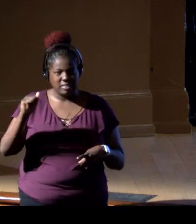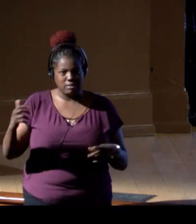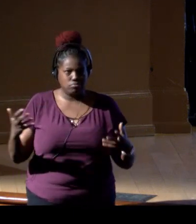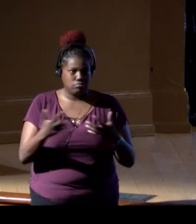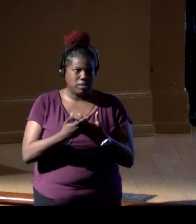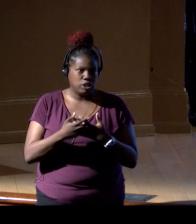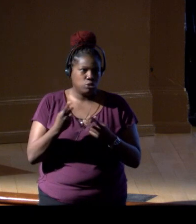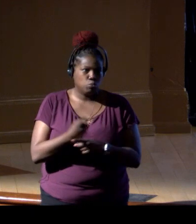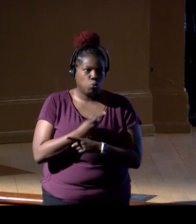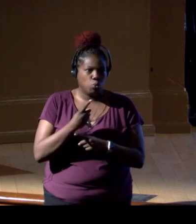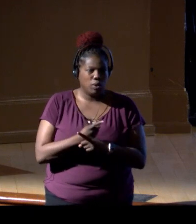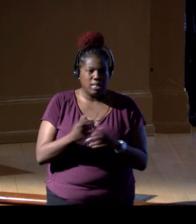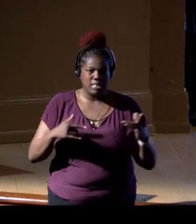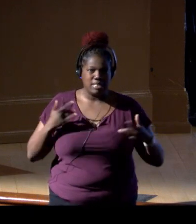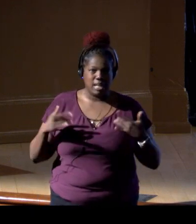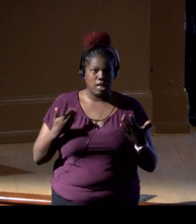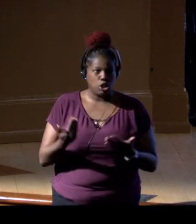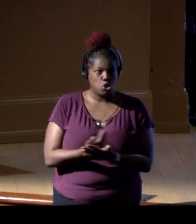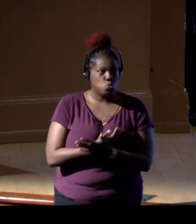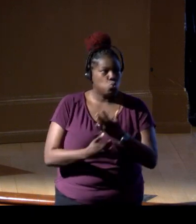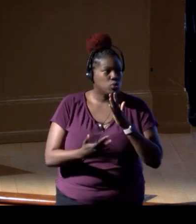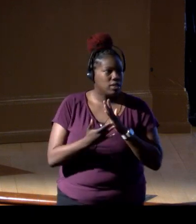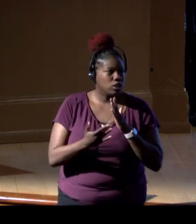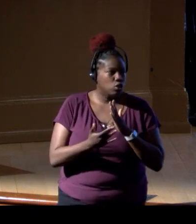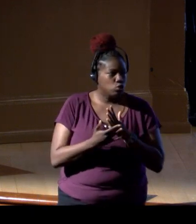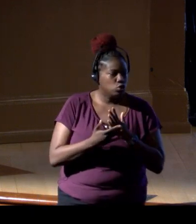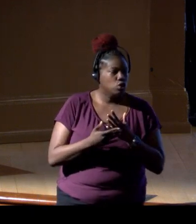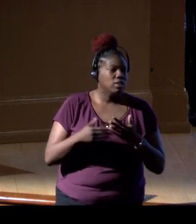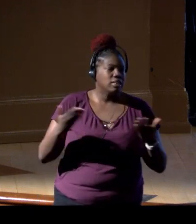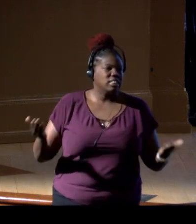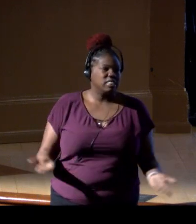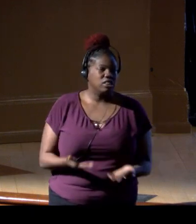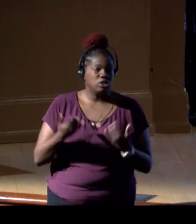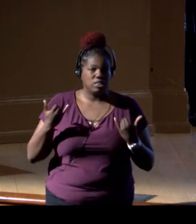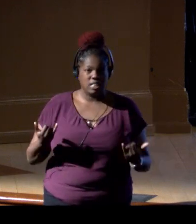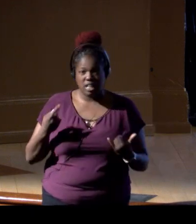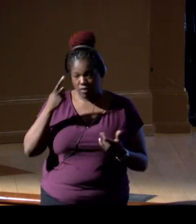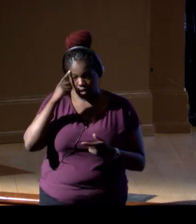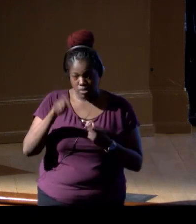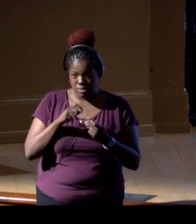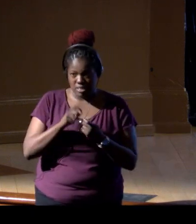as an exciting new technology that is here now for certain applications,